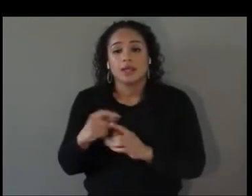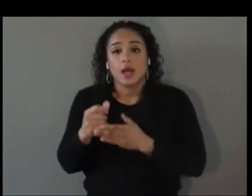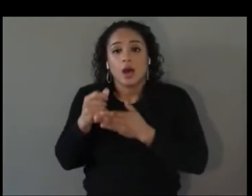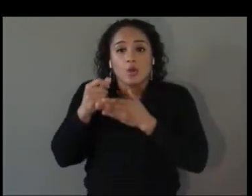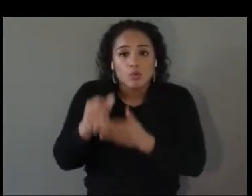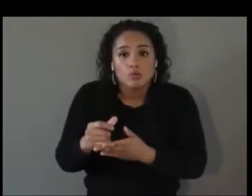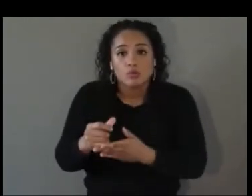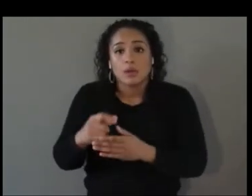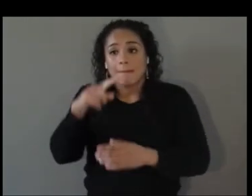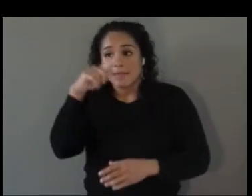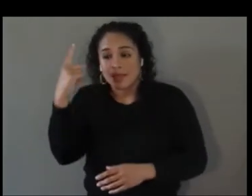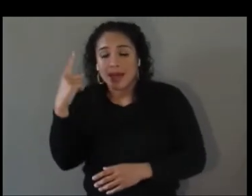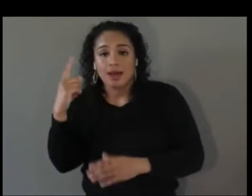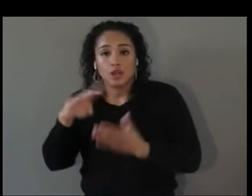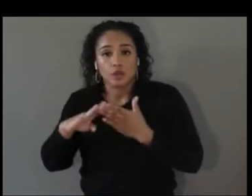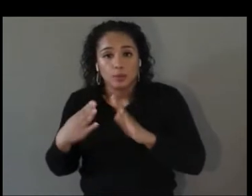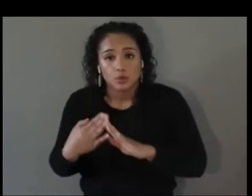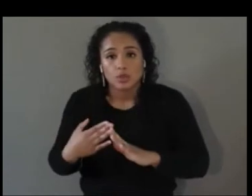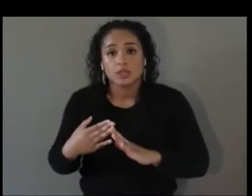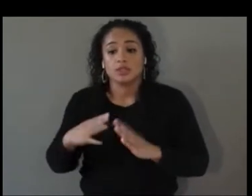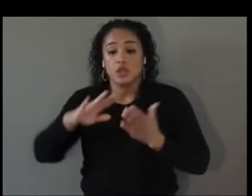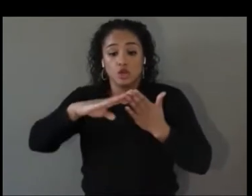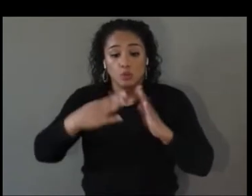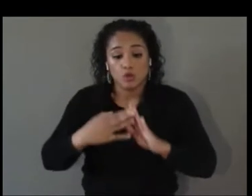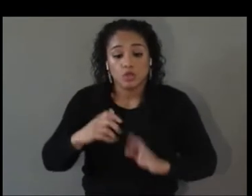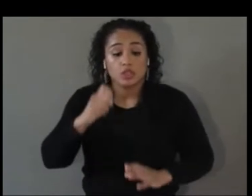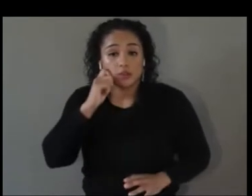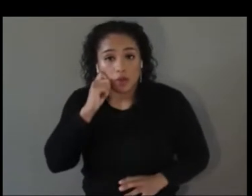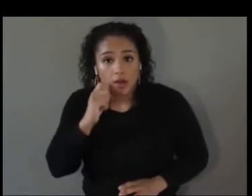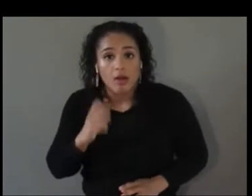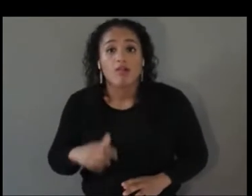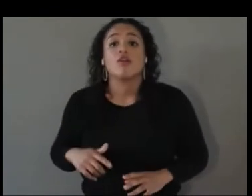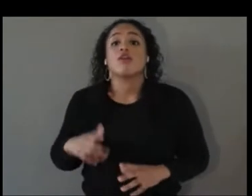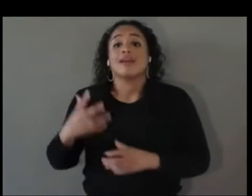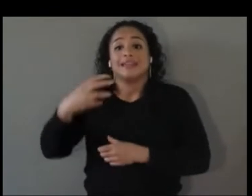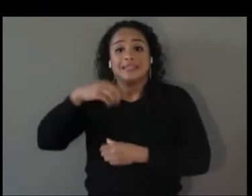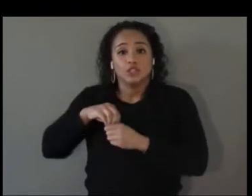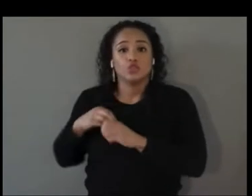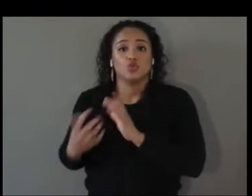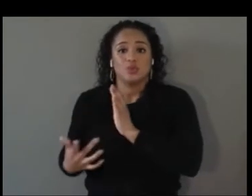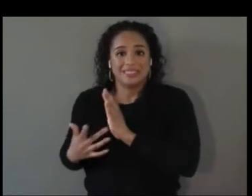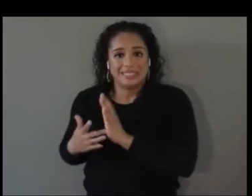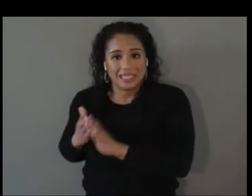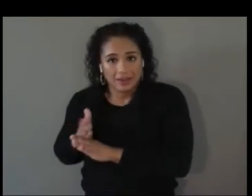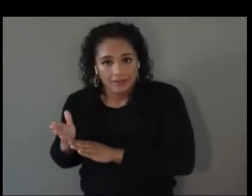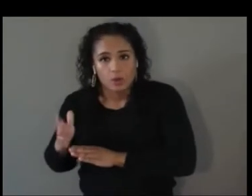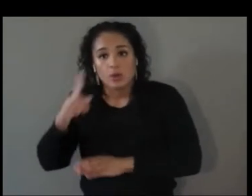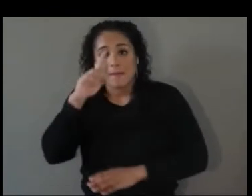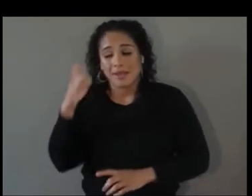of color into technology because I’ve come to appreciate as of late that on the subject of XR